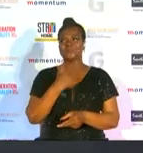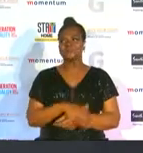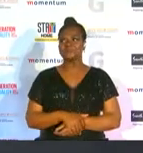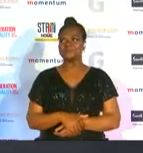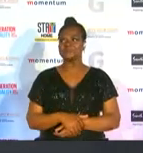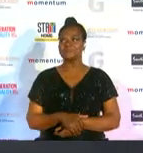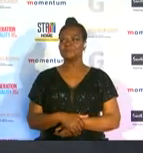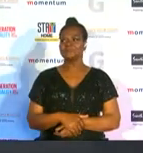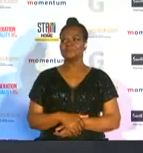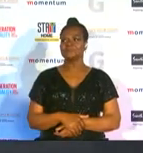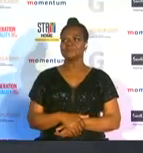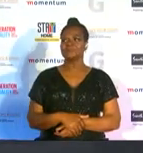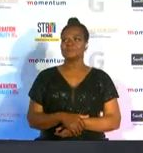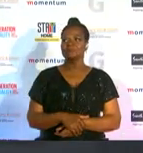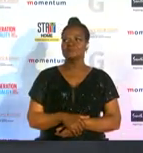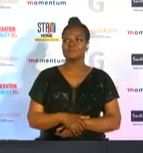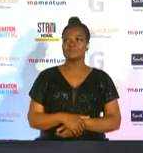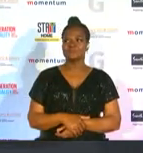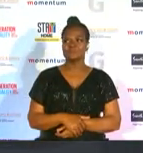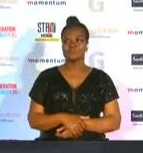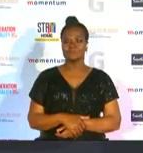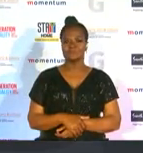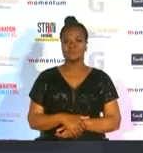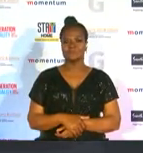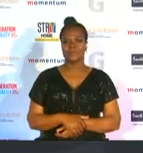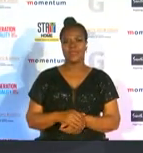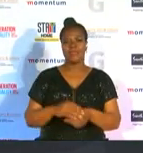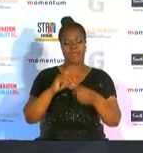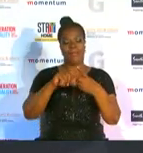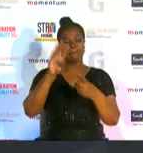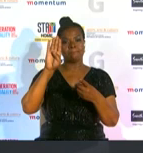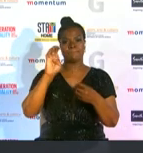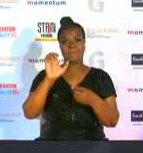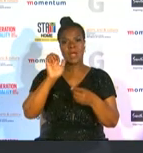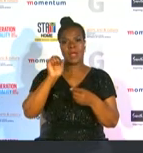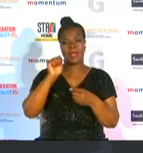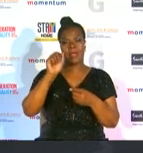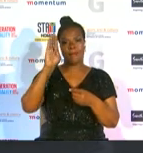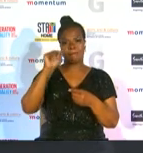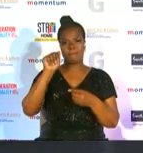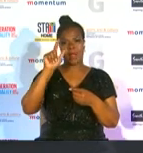babal rallacha la cha's promising career on the